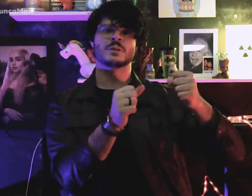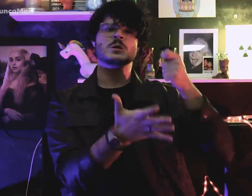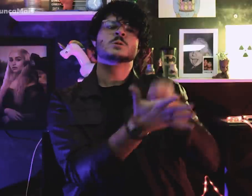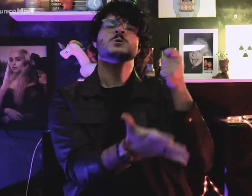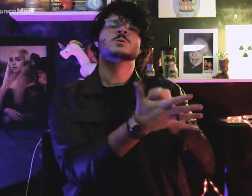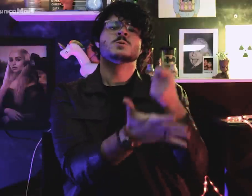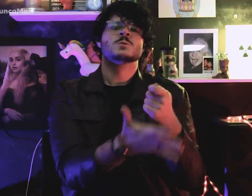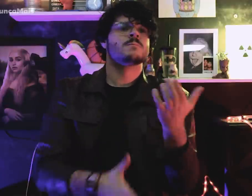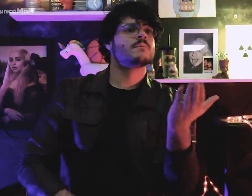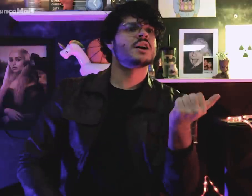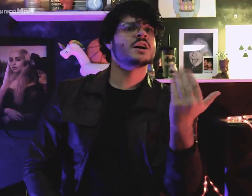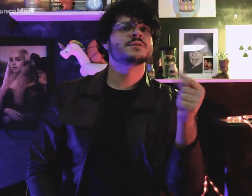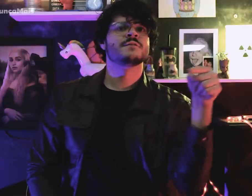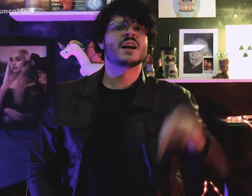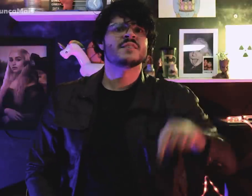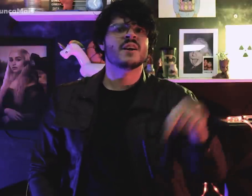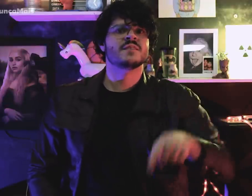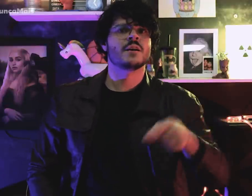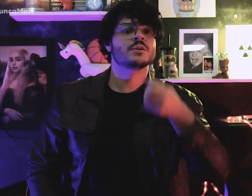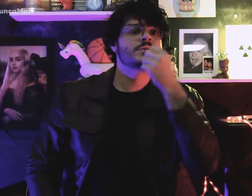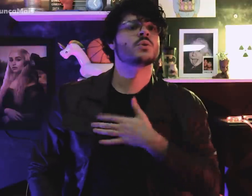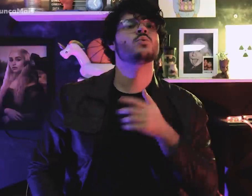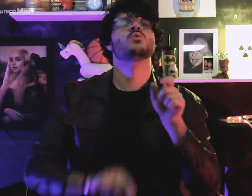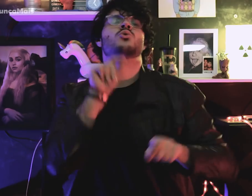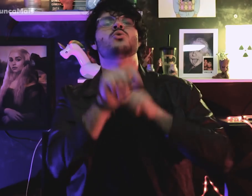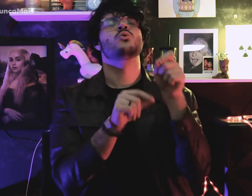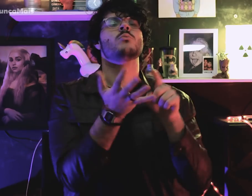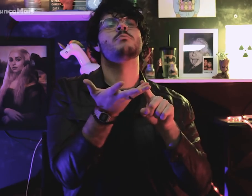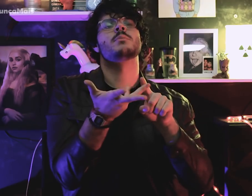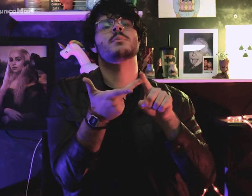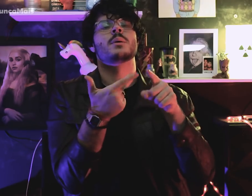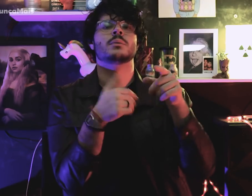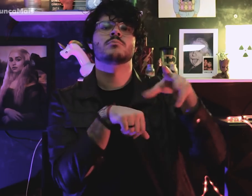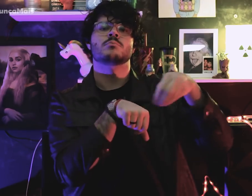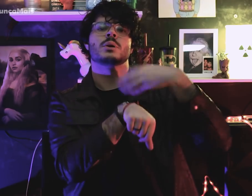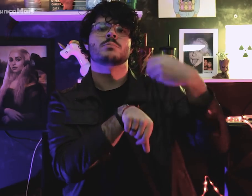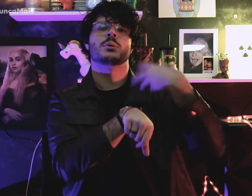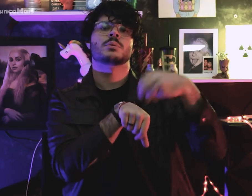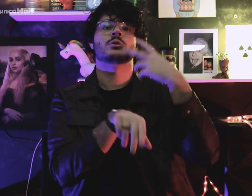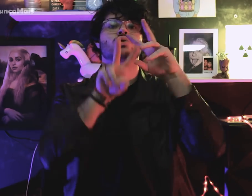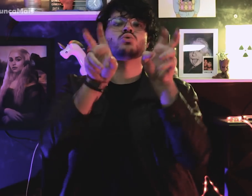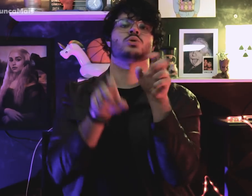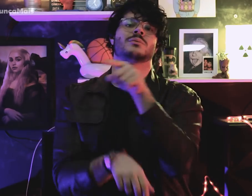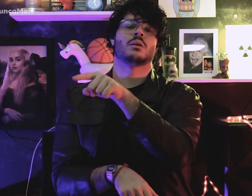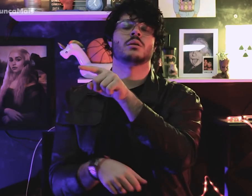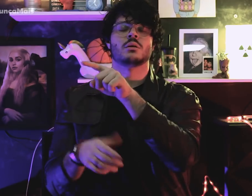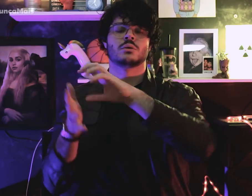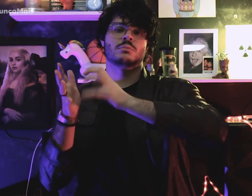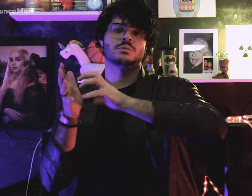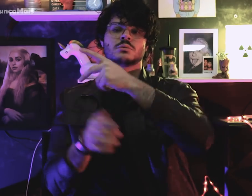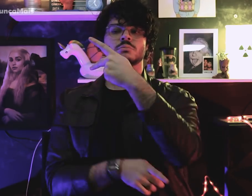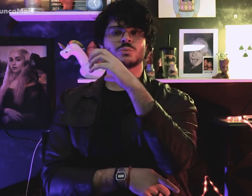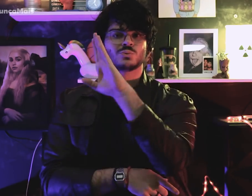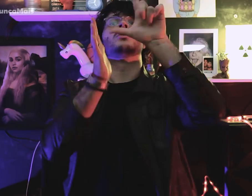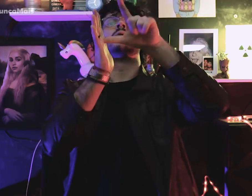sendo obrigado a ceder as informações do PCB.